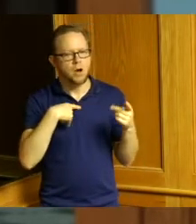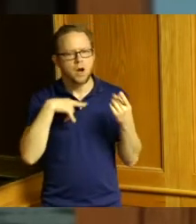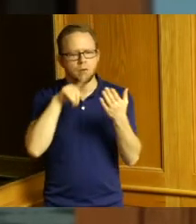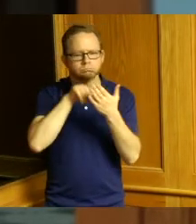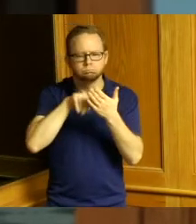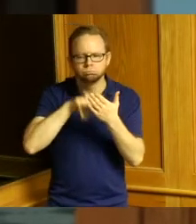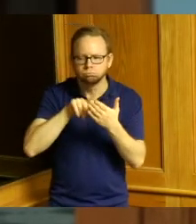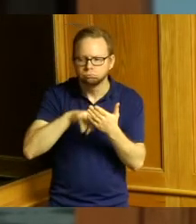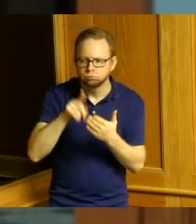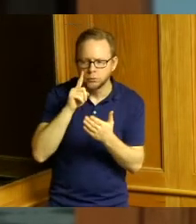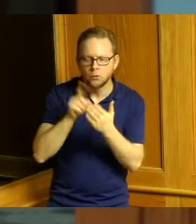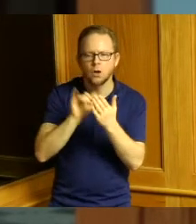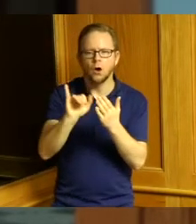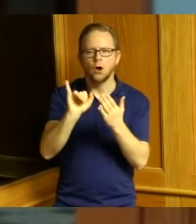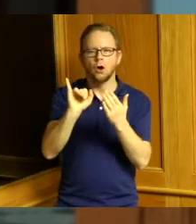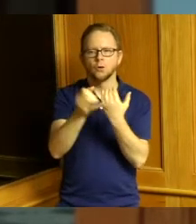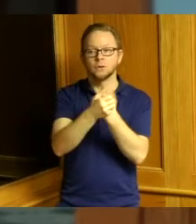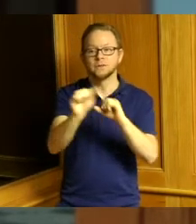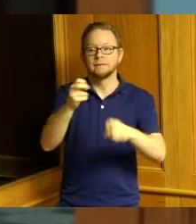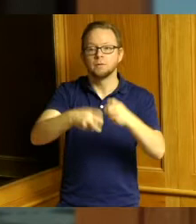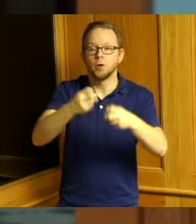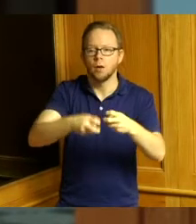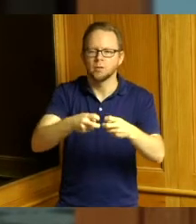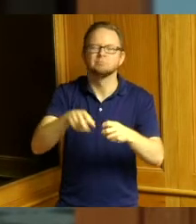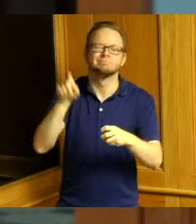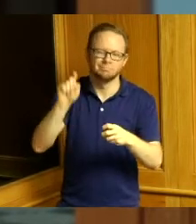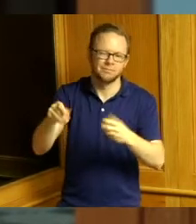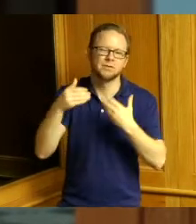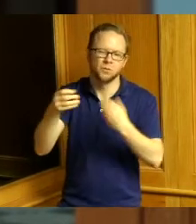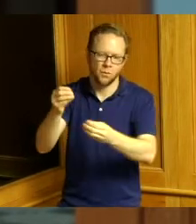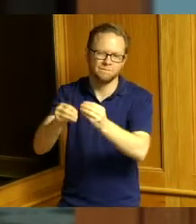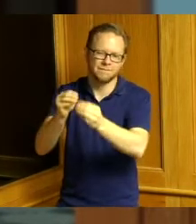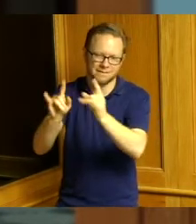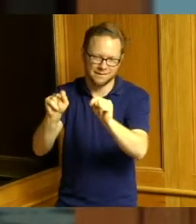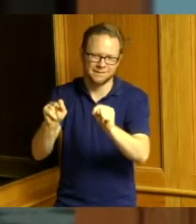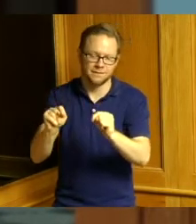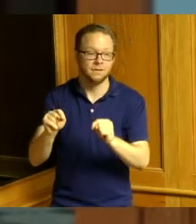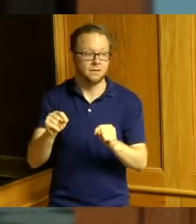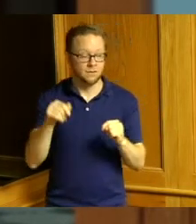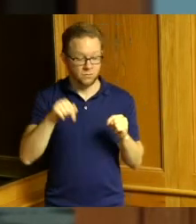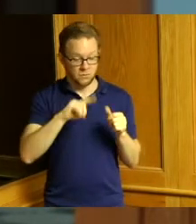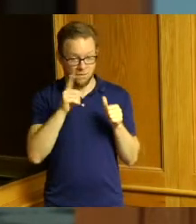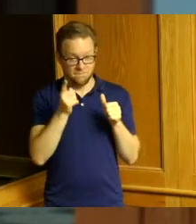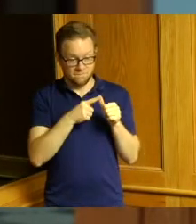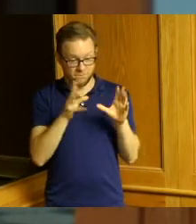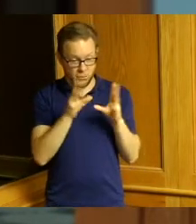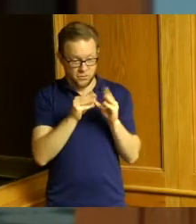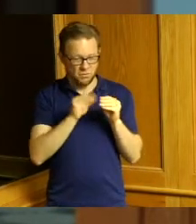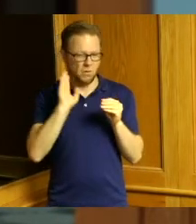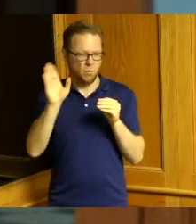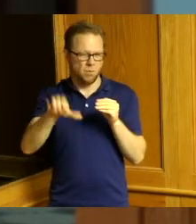inspection so this is the first of two hearings to receive any comments from the property owners